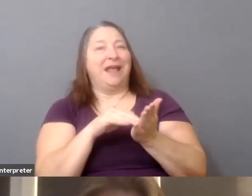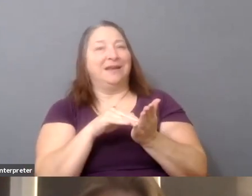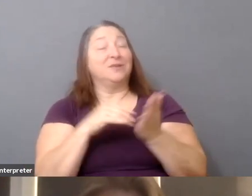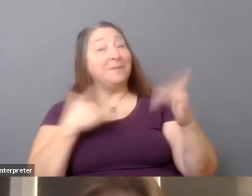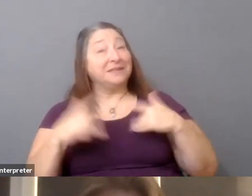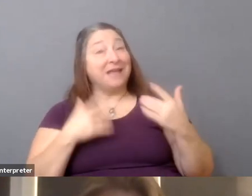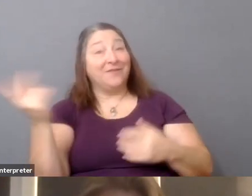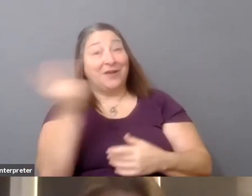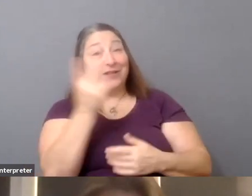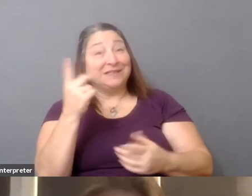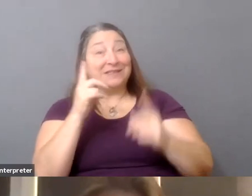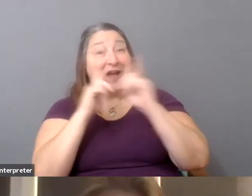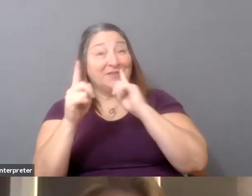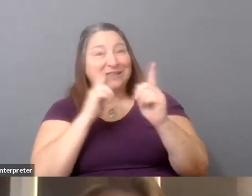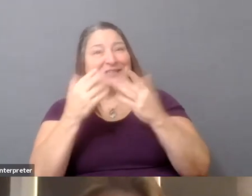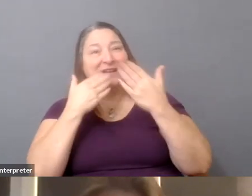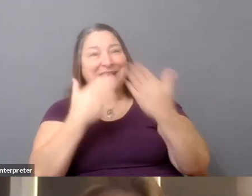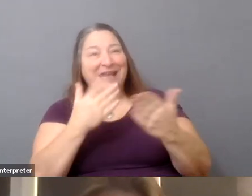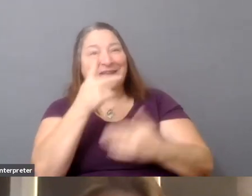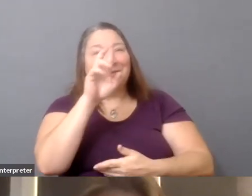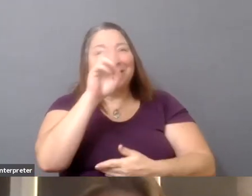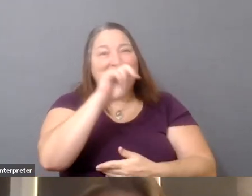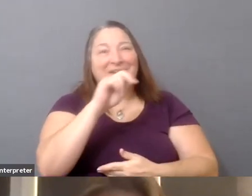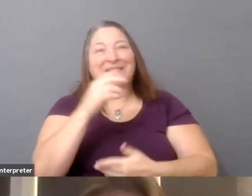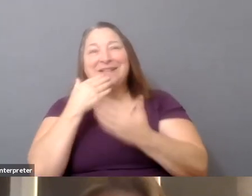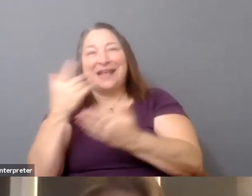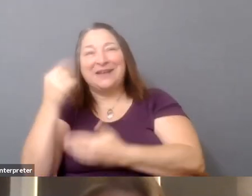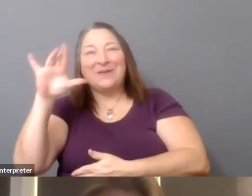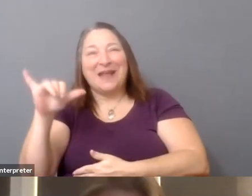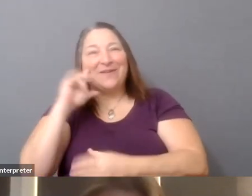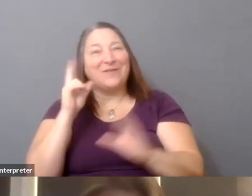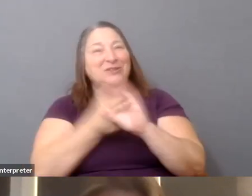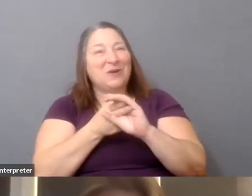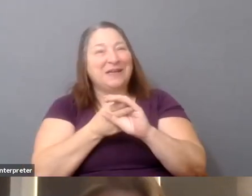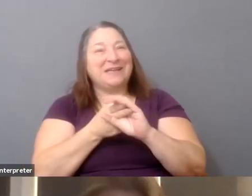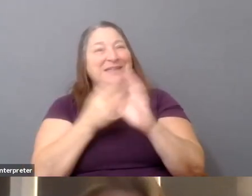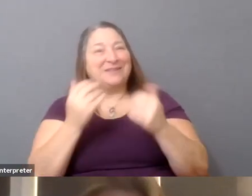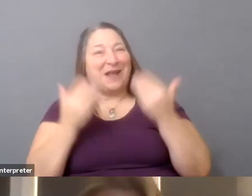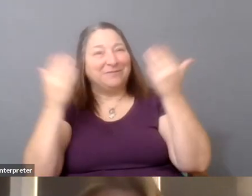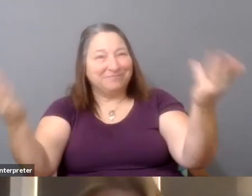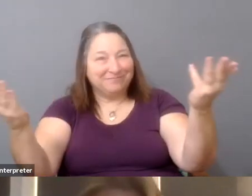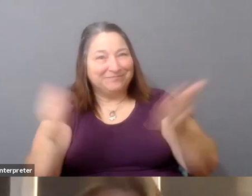Thanks so much, Karin and Gary, for joining us, and I will pass it over to you now, Karin.